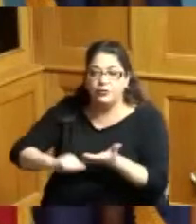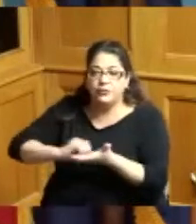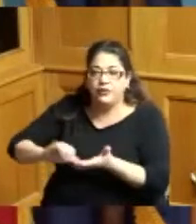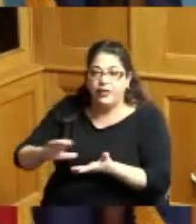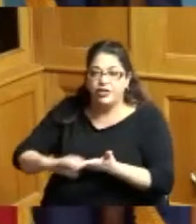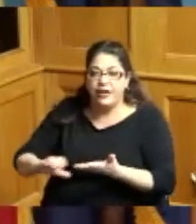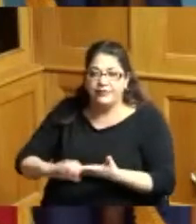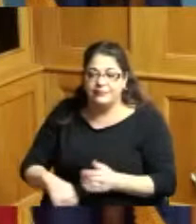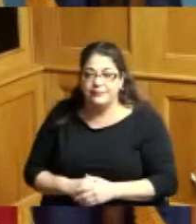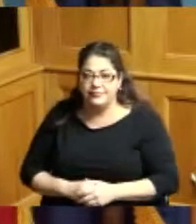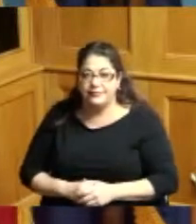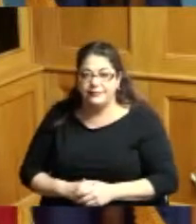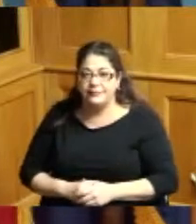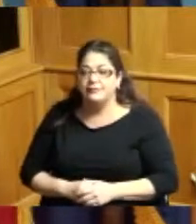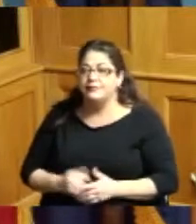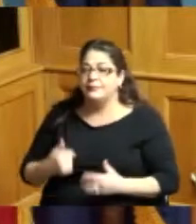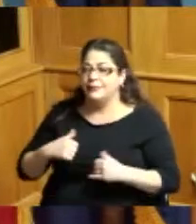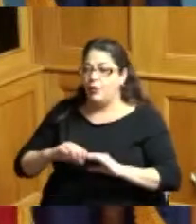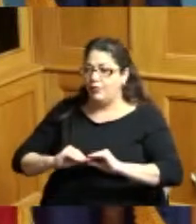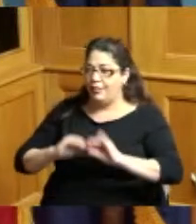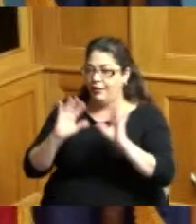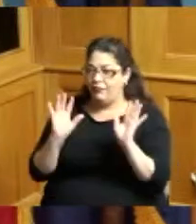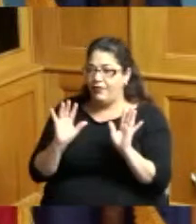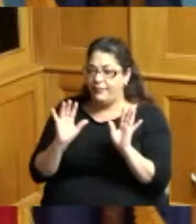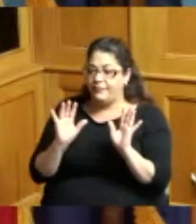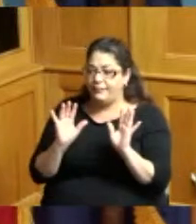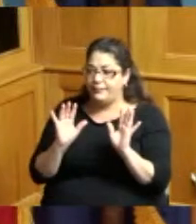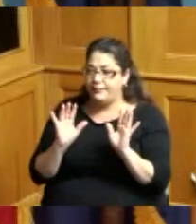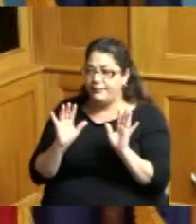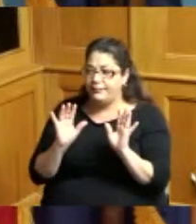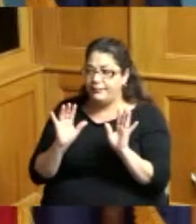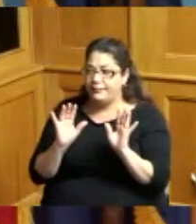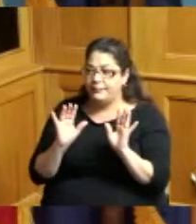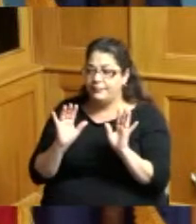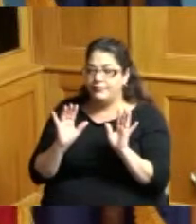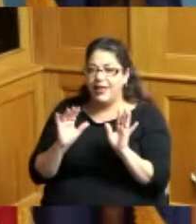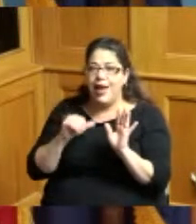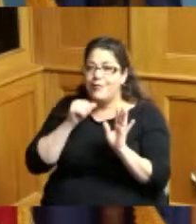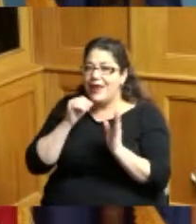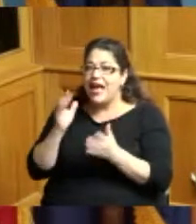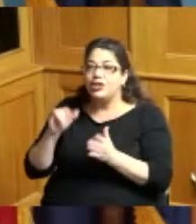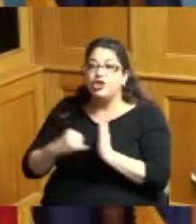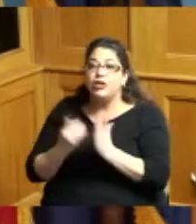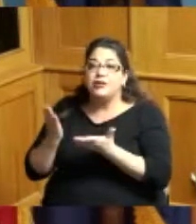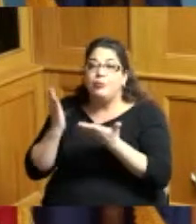so I wanted to just clarify that I'm not bringing enthusiasm I'm not bringing pom-poms